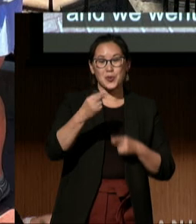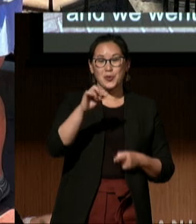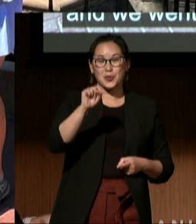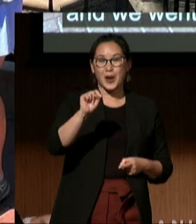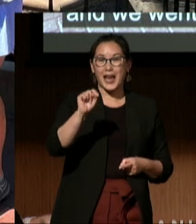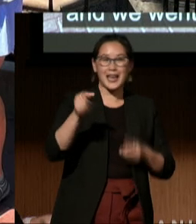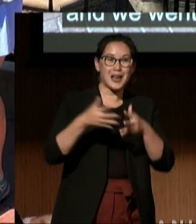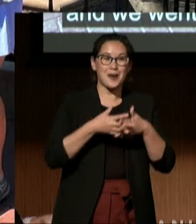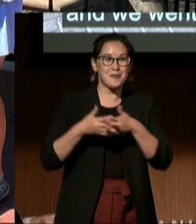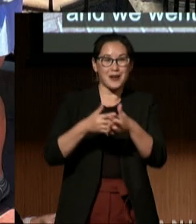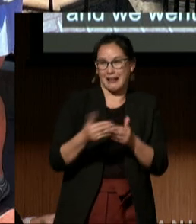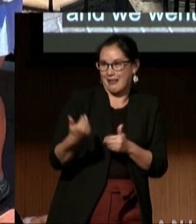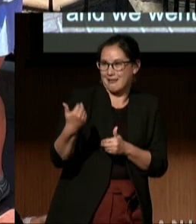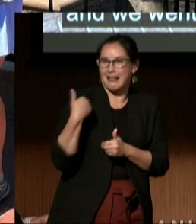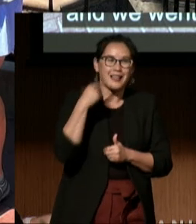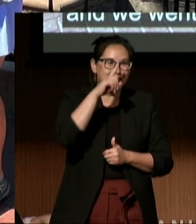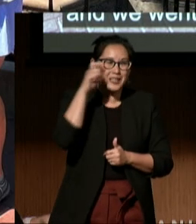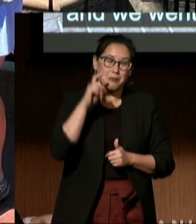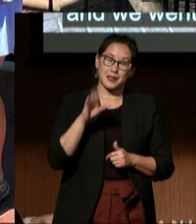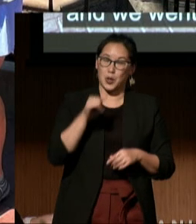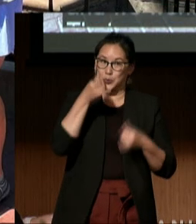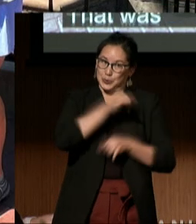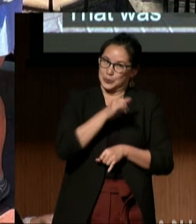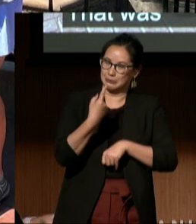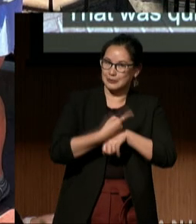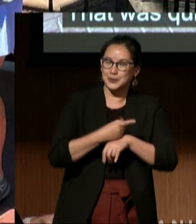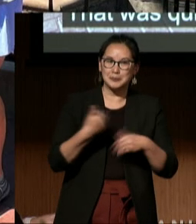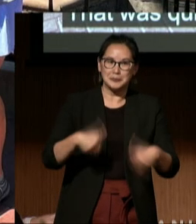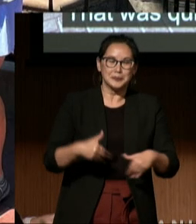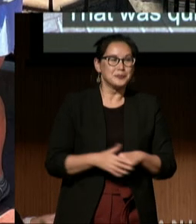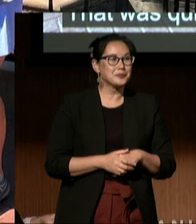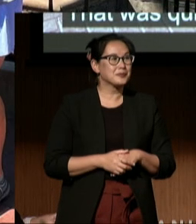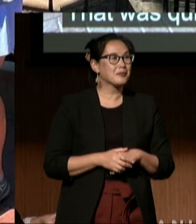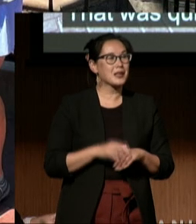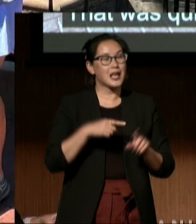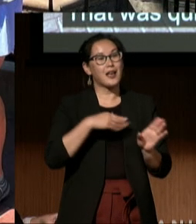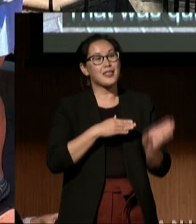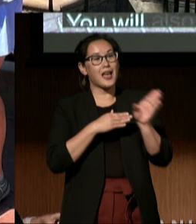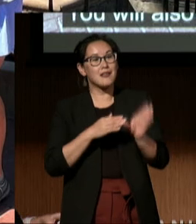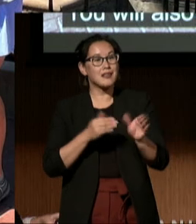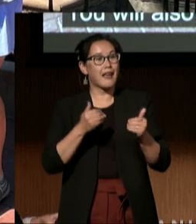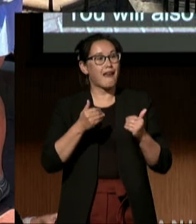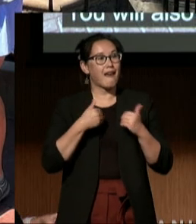That was quite the day. You will also meet a dad, Jason Conrado,